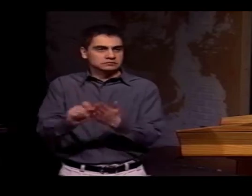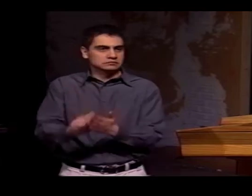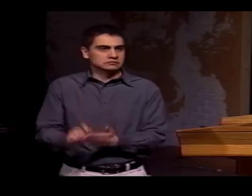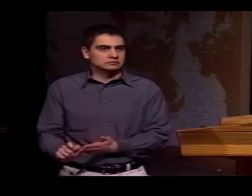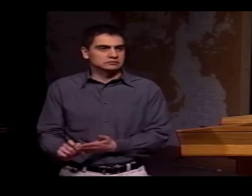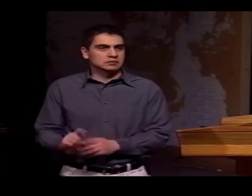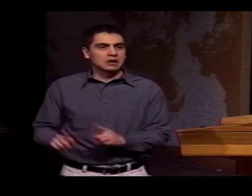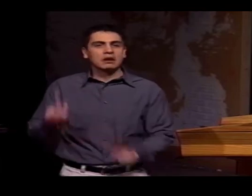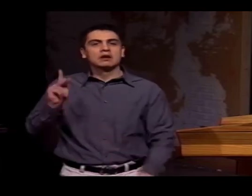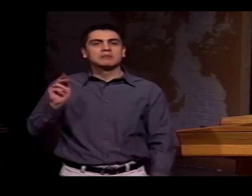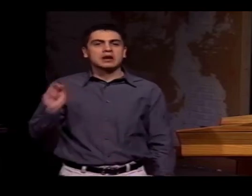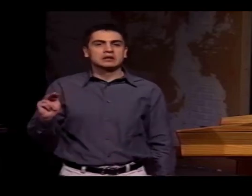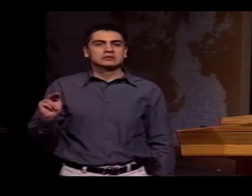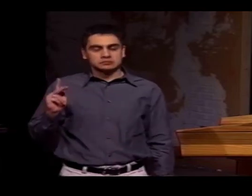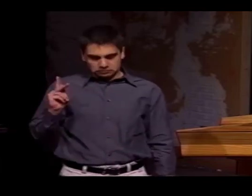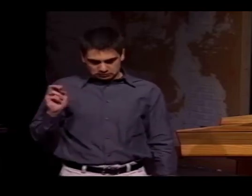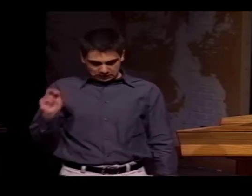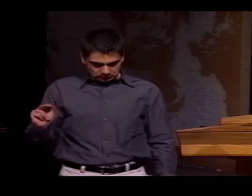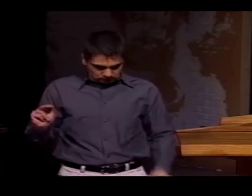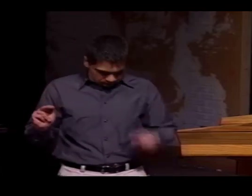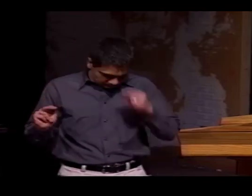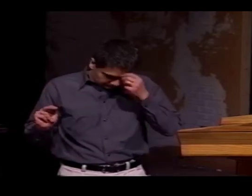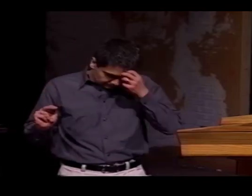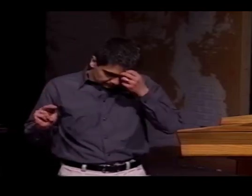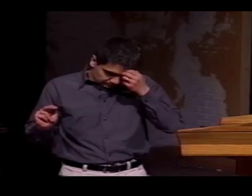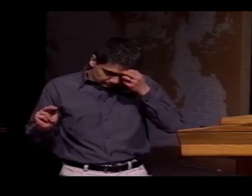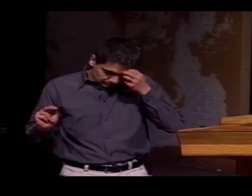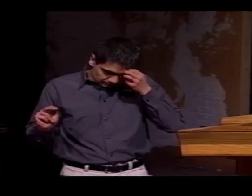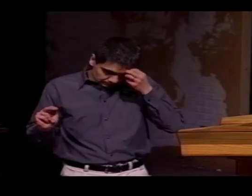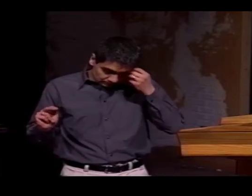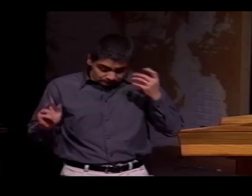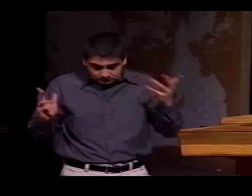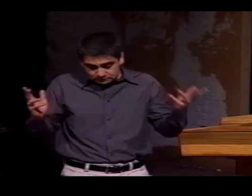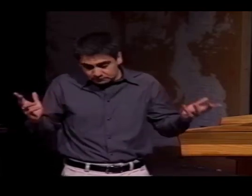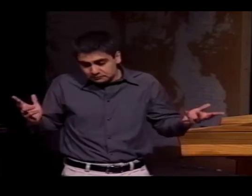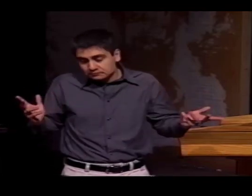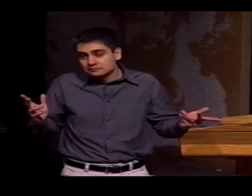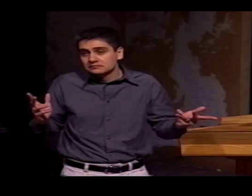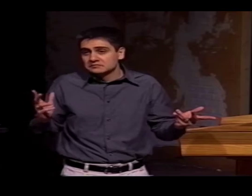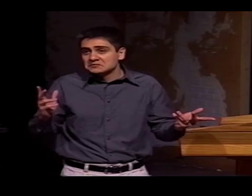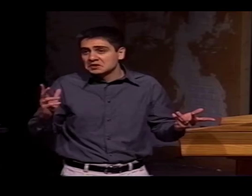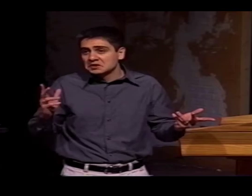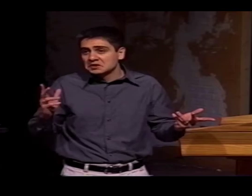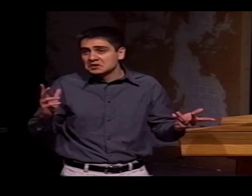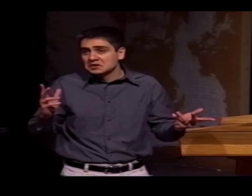LIKE A PEN, BUT THEY SIGN "P" IN THE LSM FORM